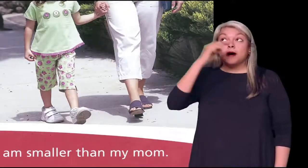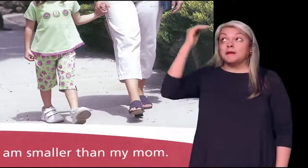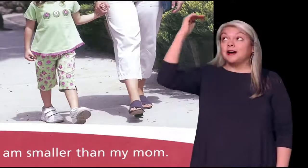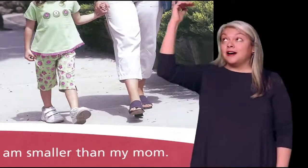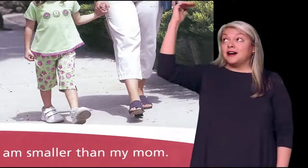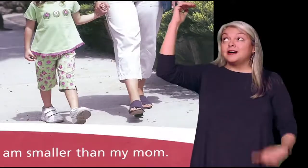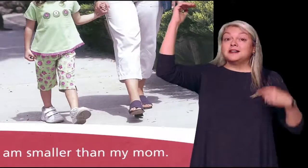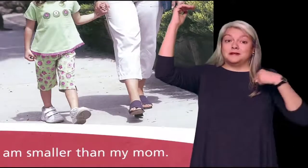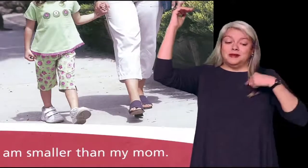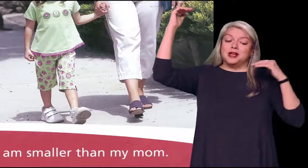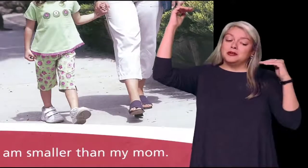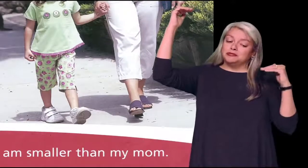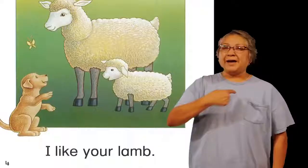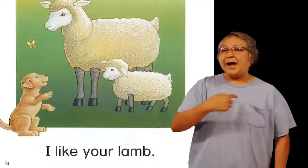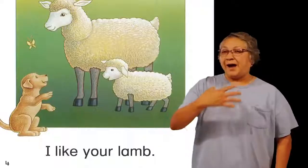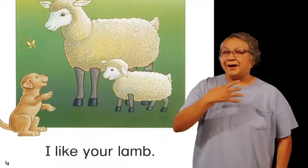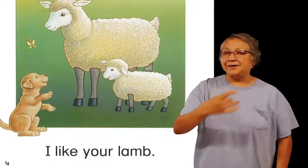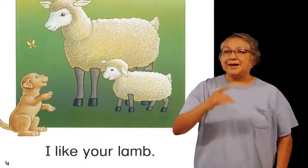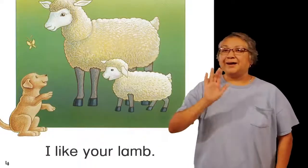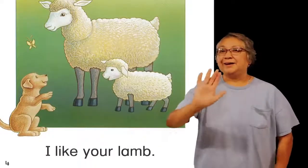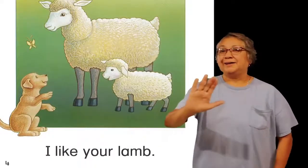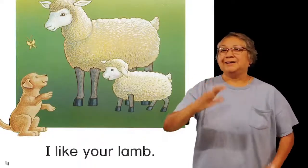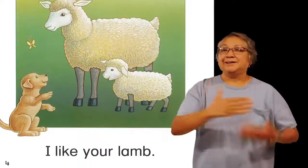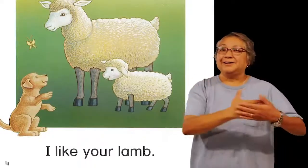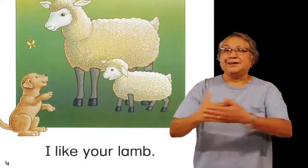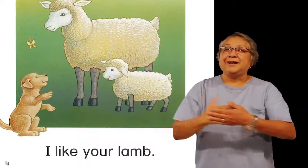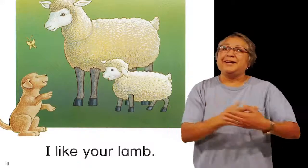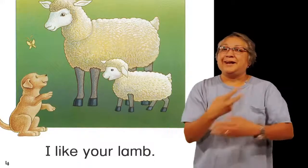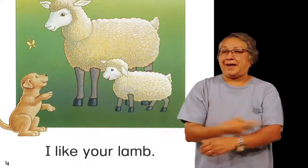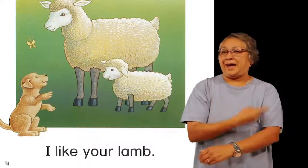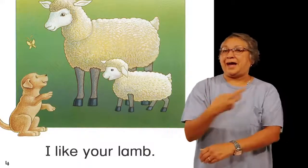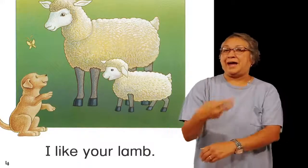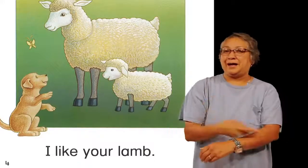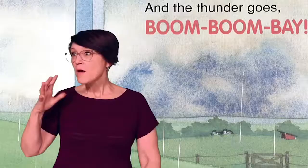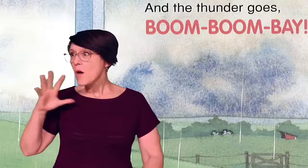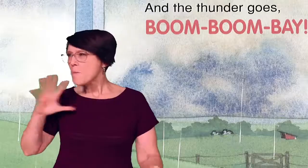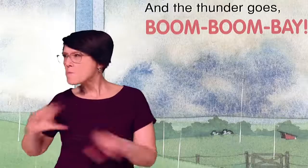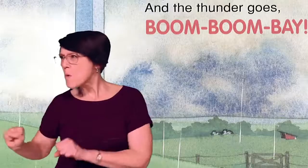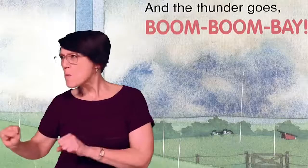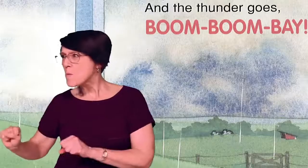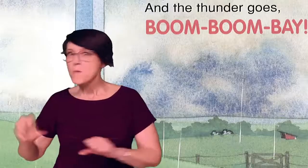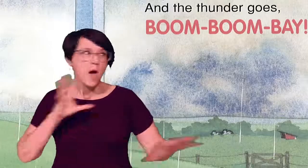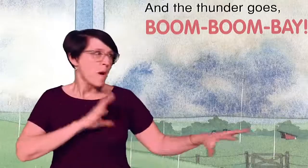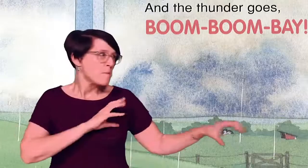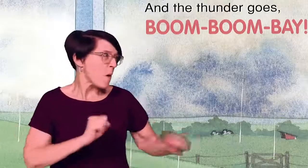smaller than my mom i like your